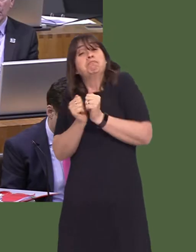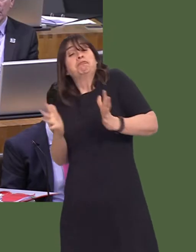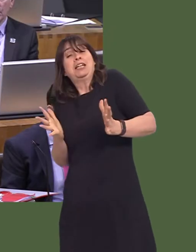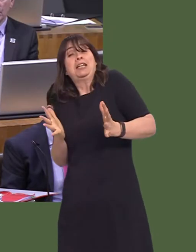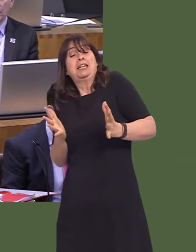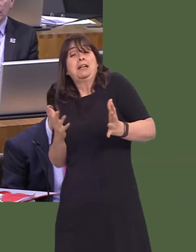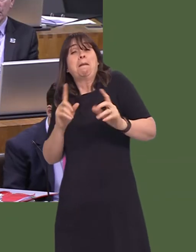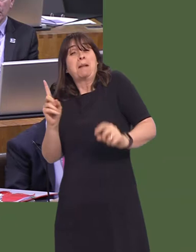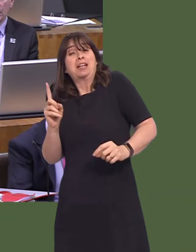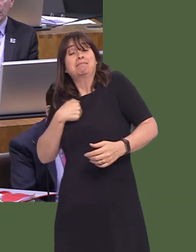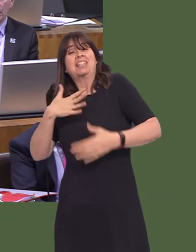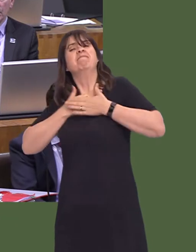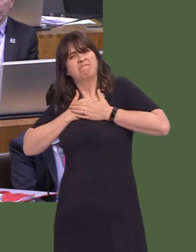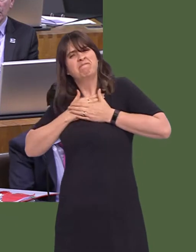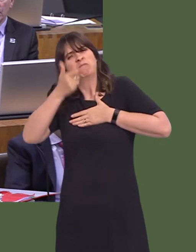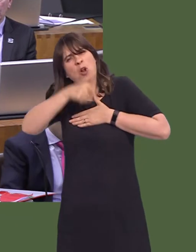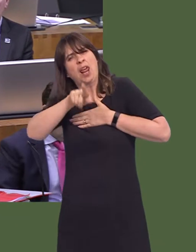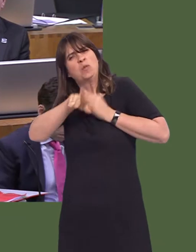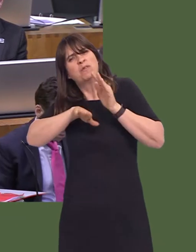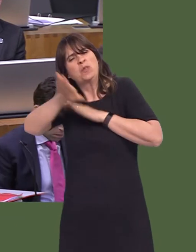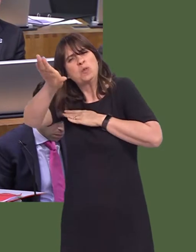wish you all the best, and your family, for the future.